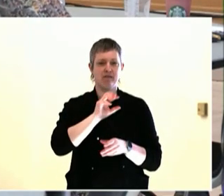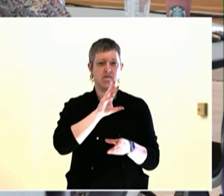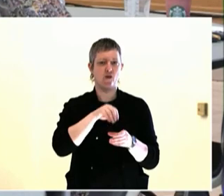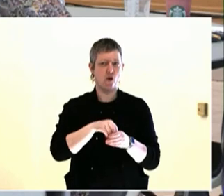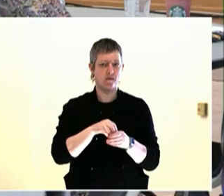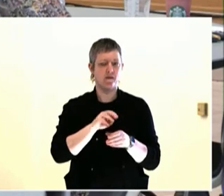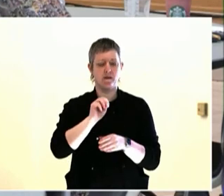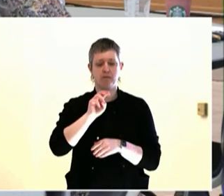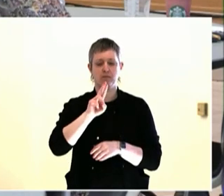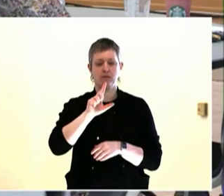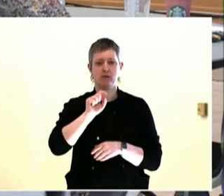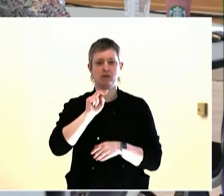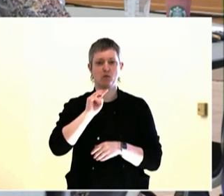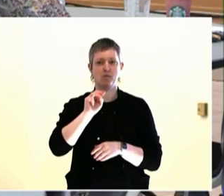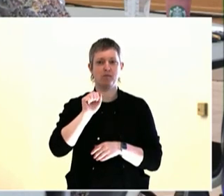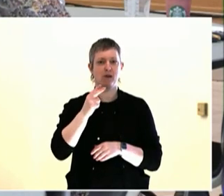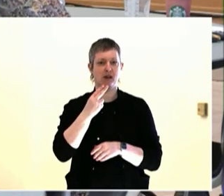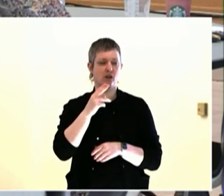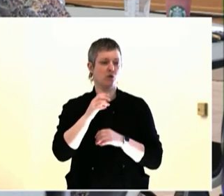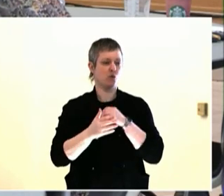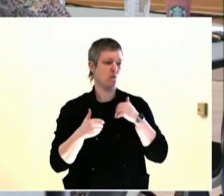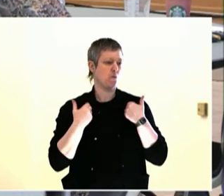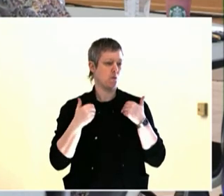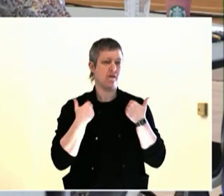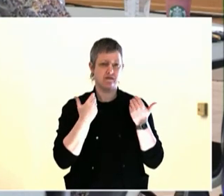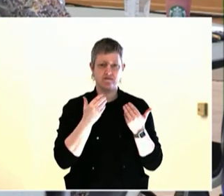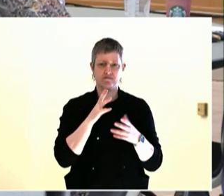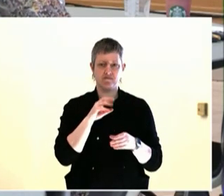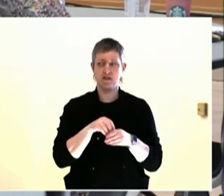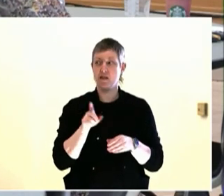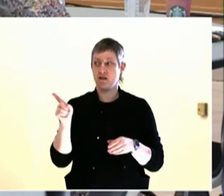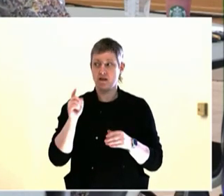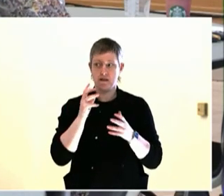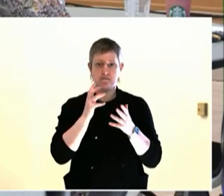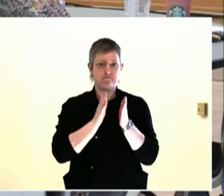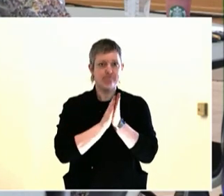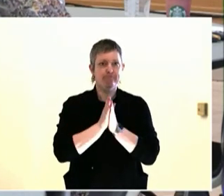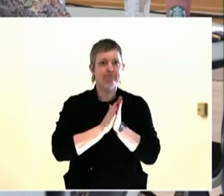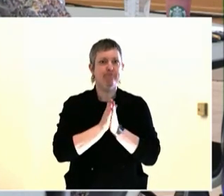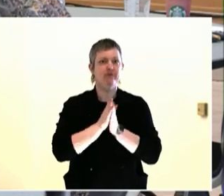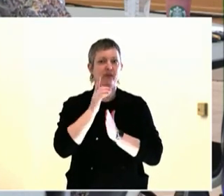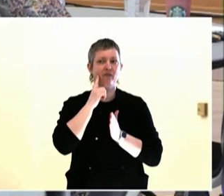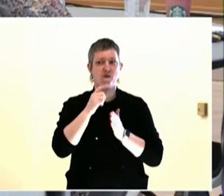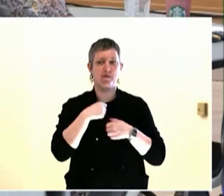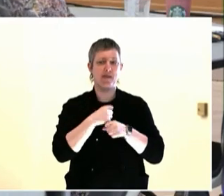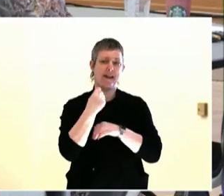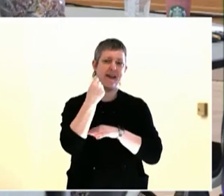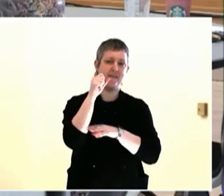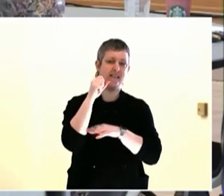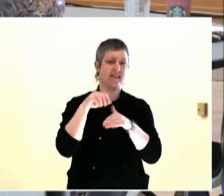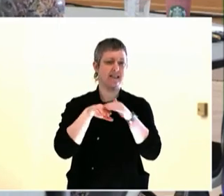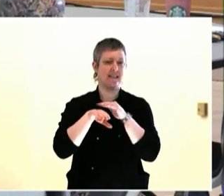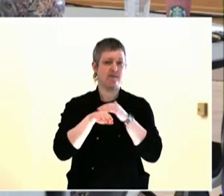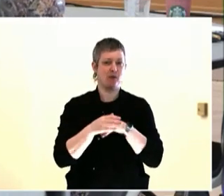My first choice would be this one. My third one would be this one. Or for example forms of